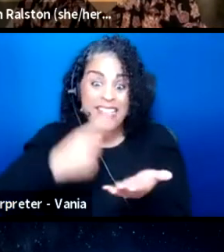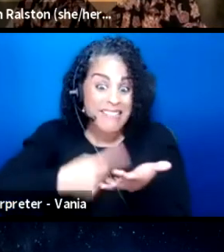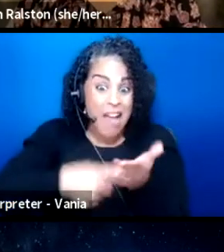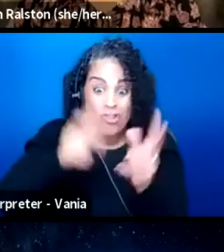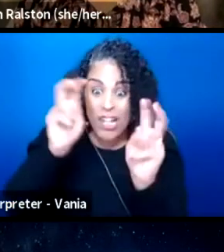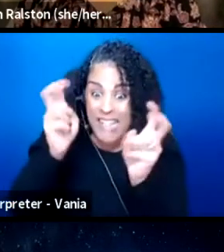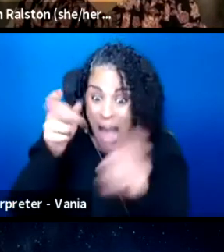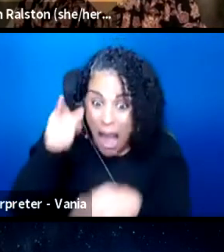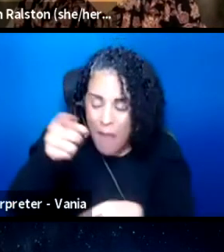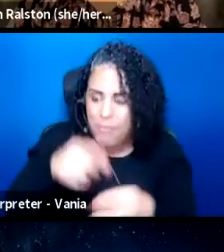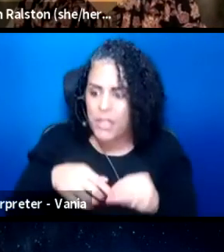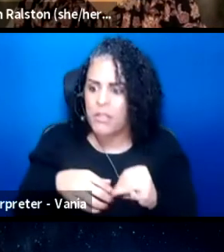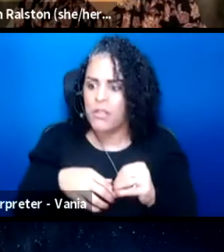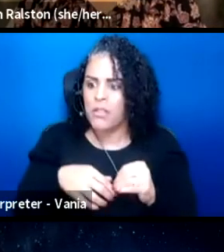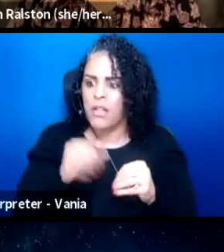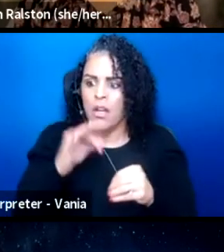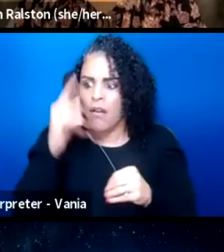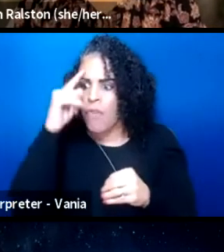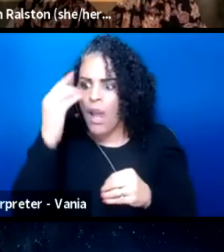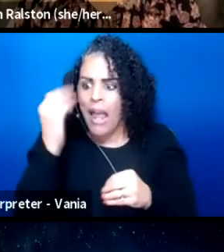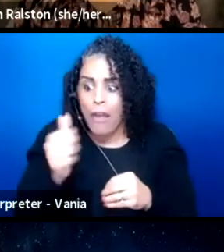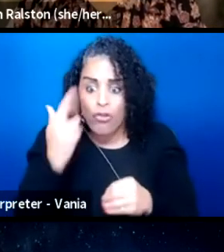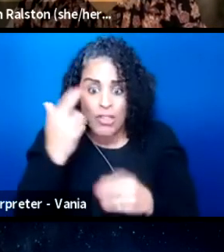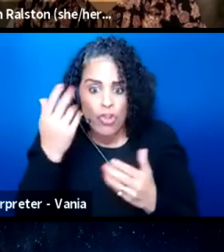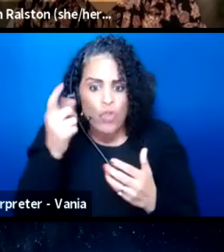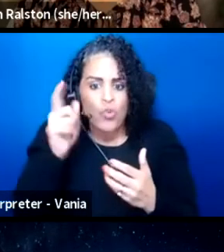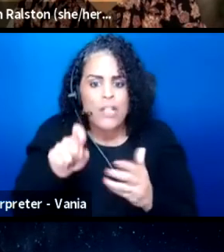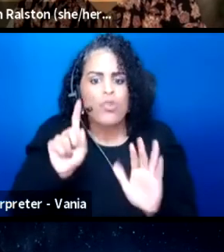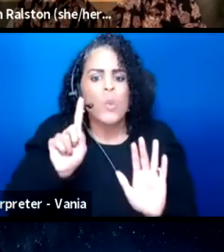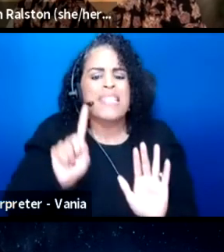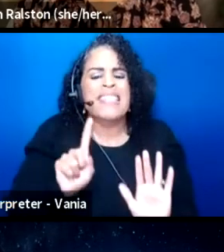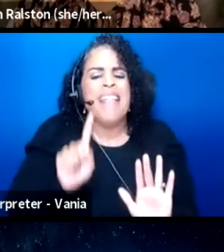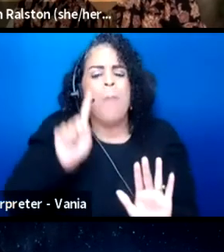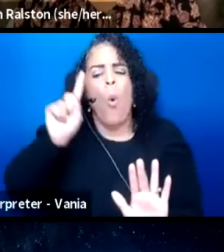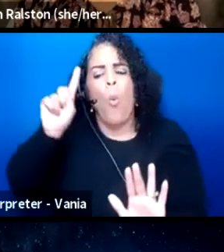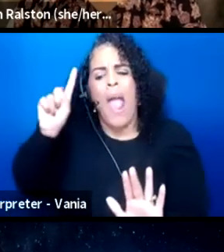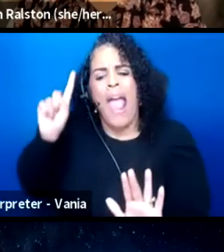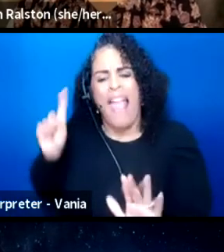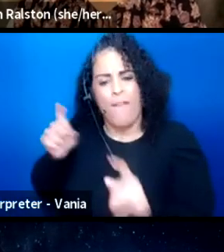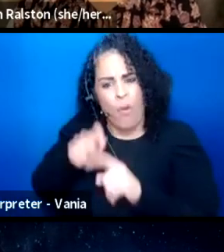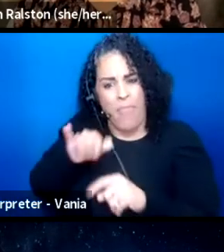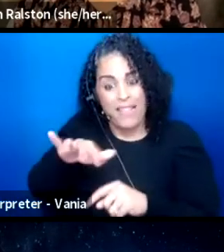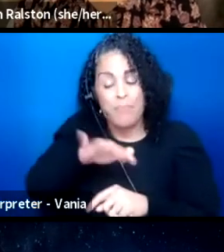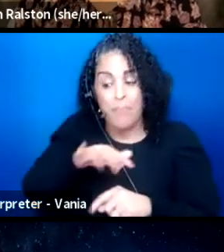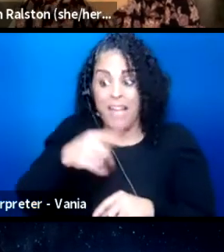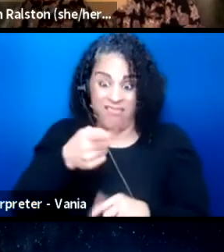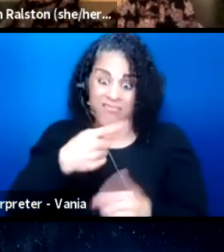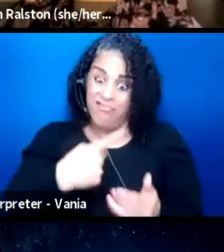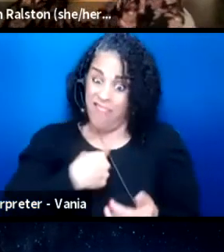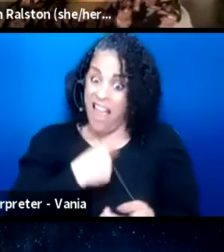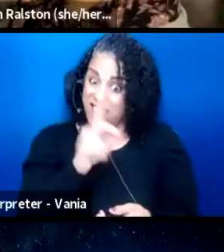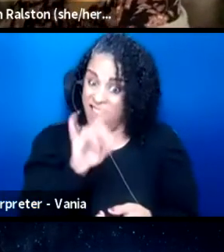and if for any reason you need to step away from the space, like I've had to step away from a space